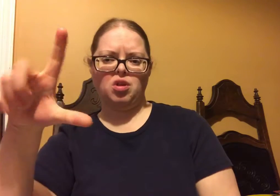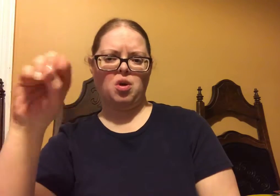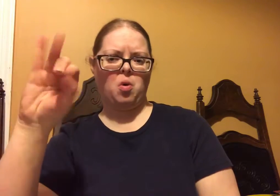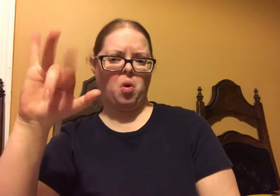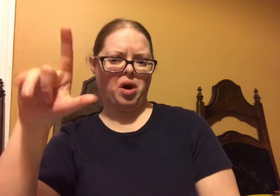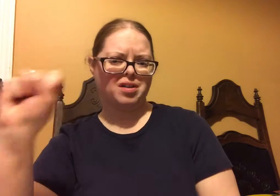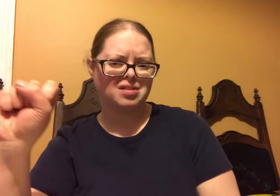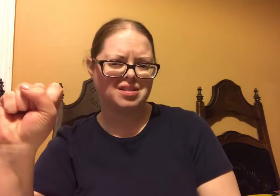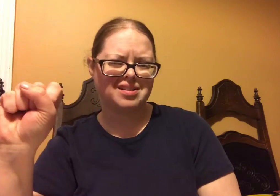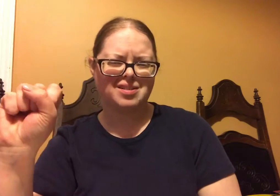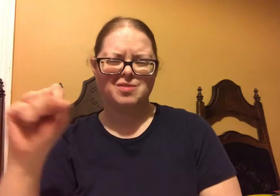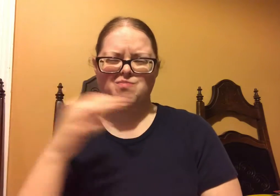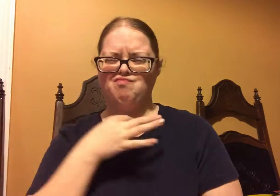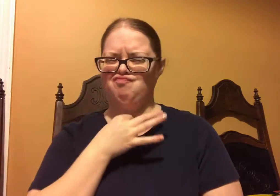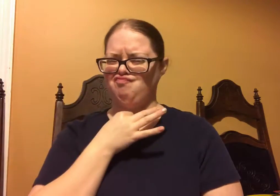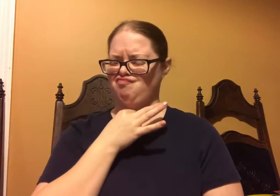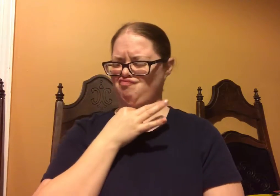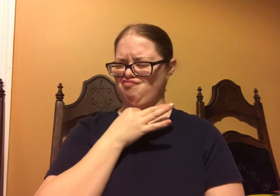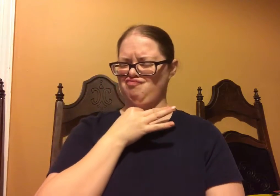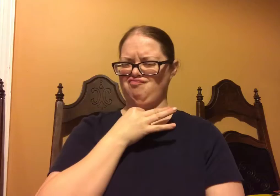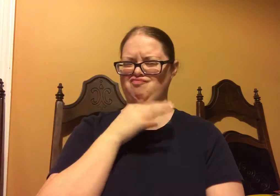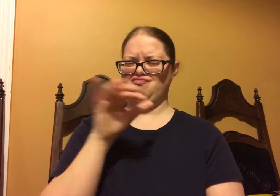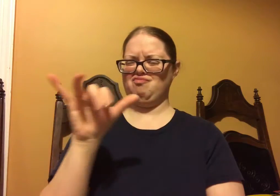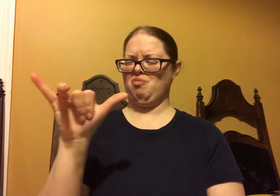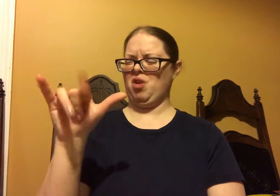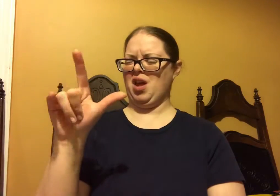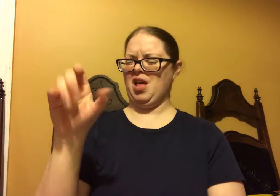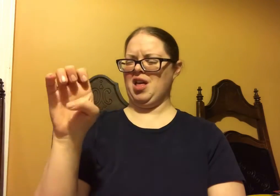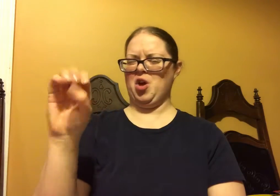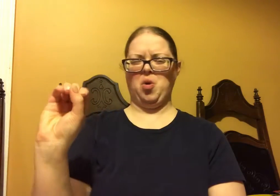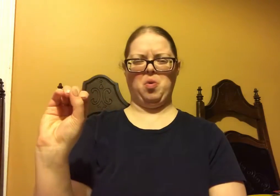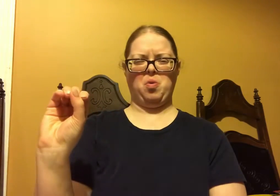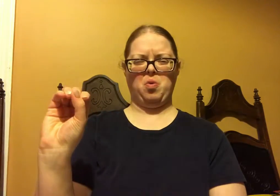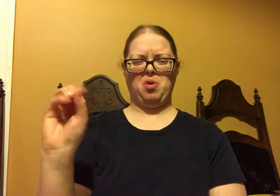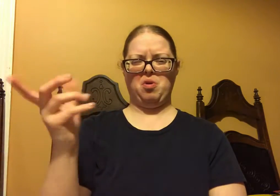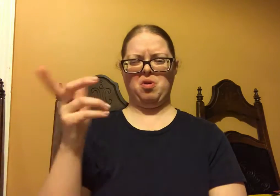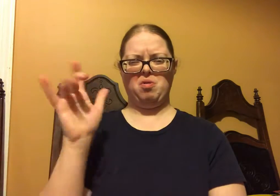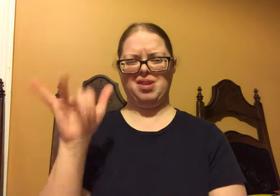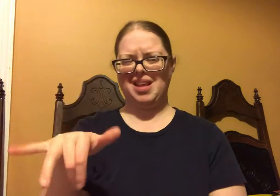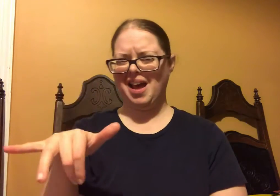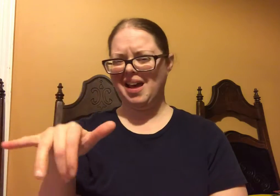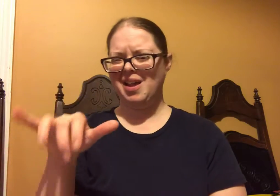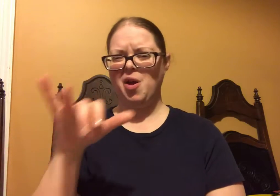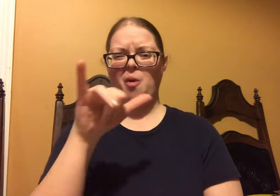And that got me real curious. YLEO.